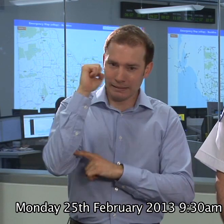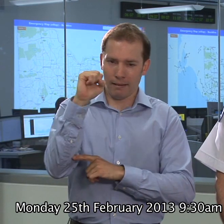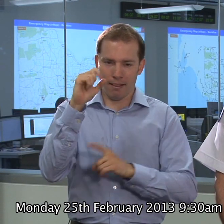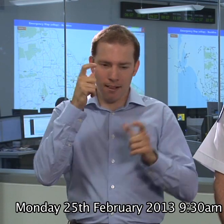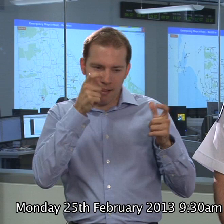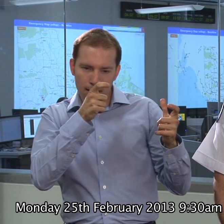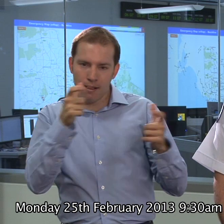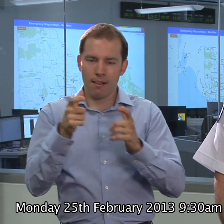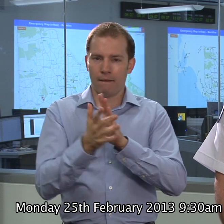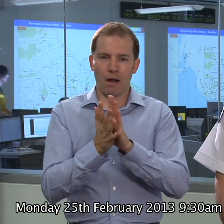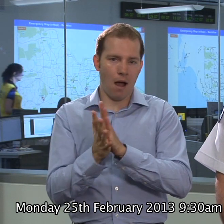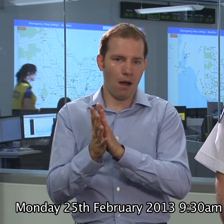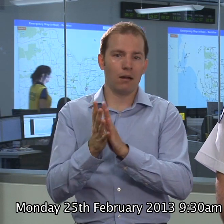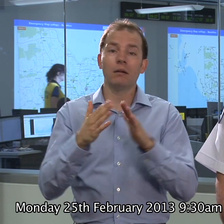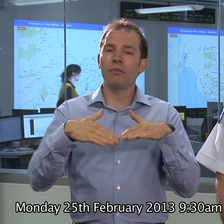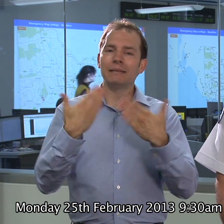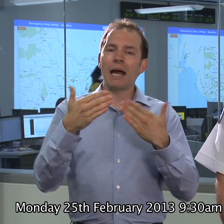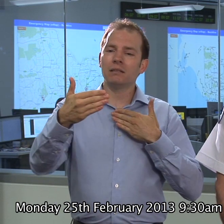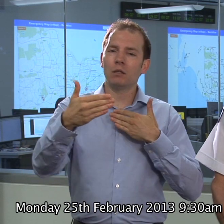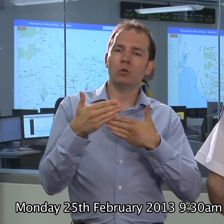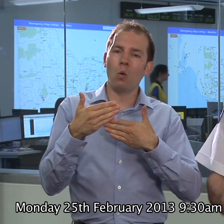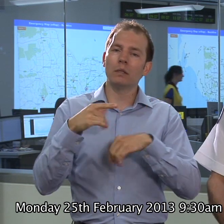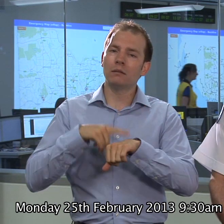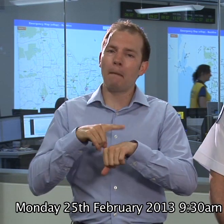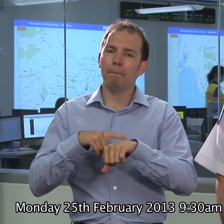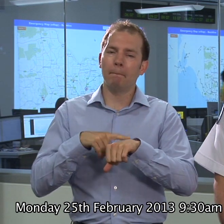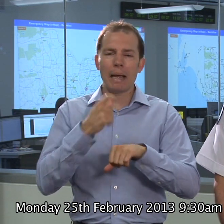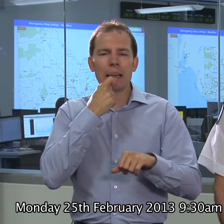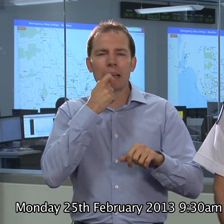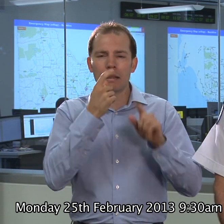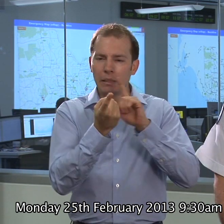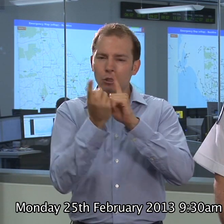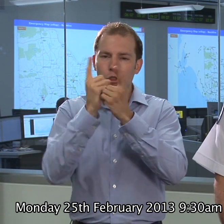Its interesting with the days being shorter, were seeing a slightly different change in the weather.